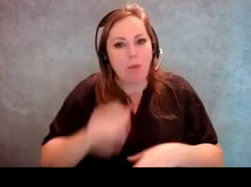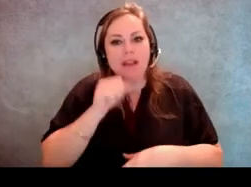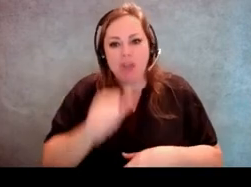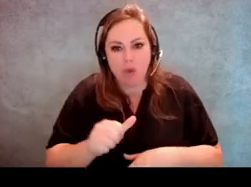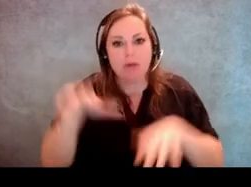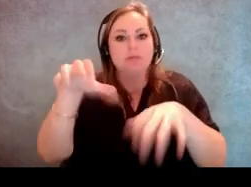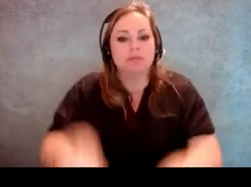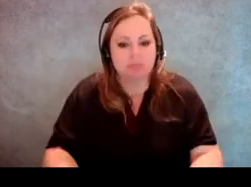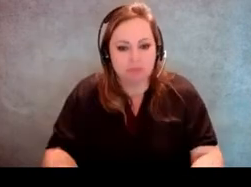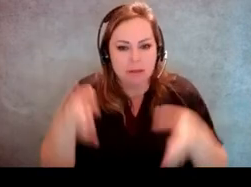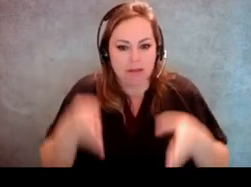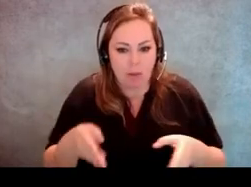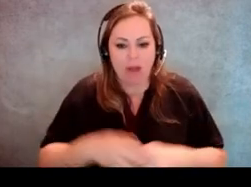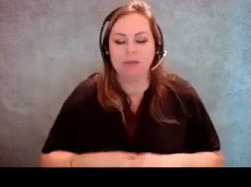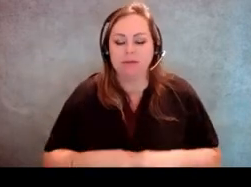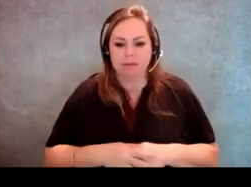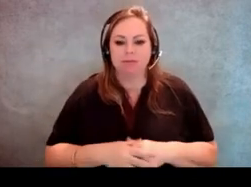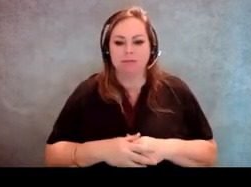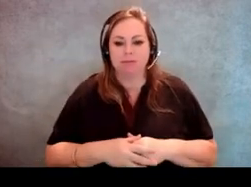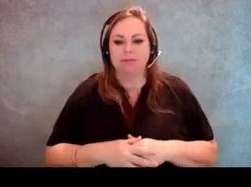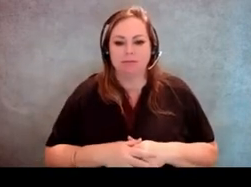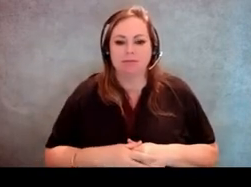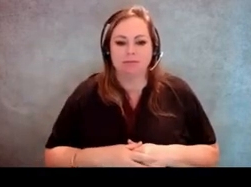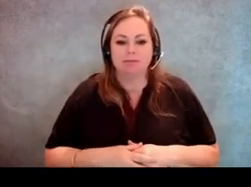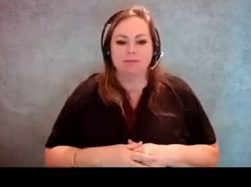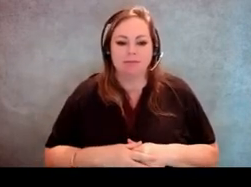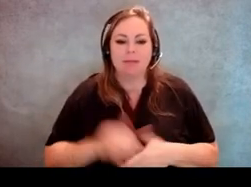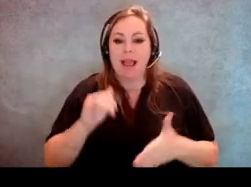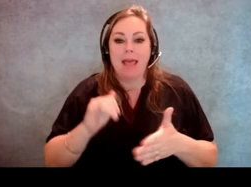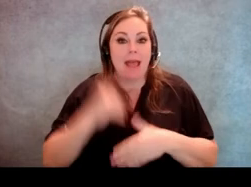[Molly Broadway] That's the idea, it's a crazy concept, but that's what we like to go with.